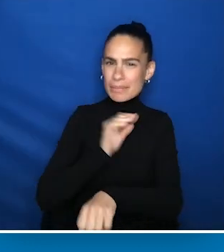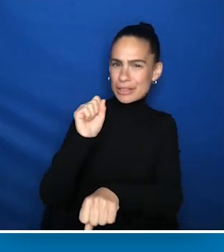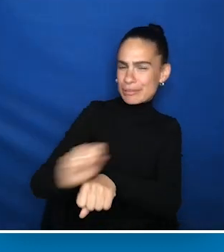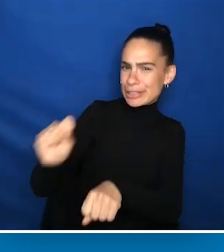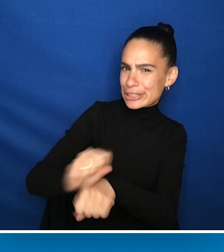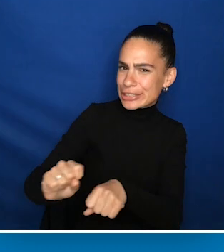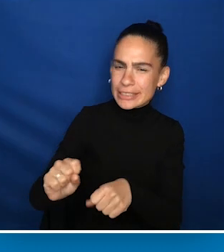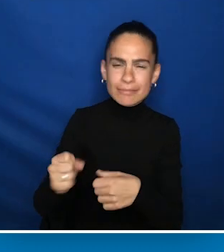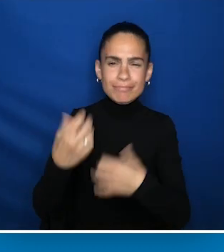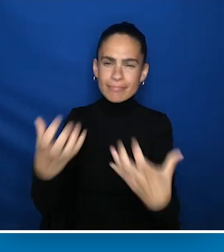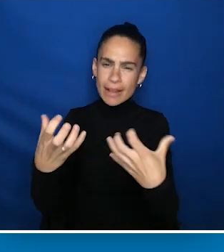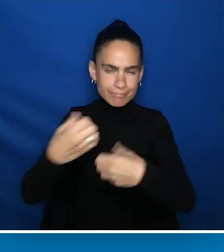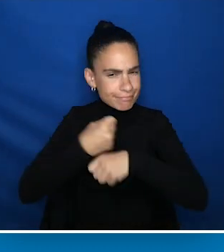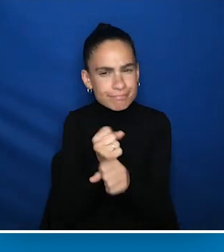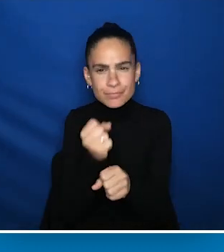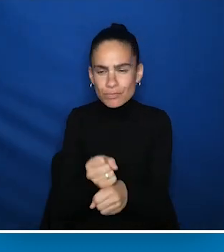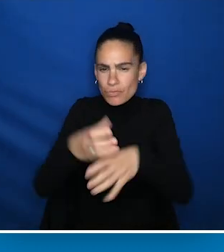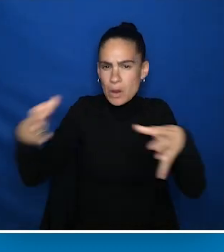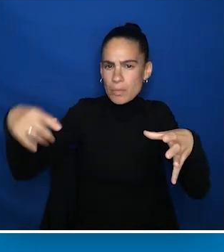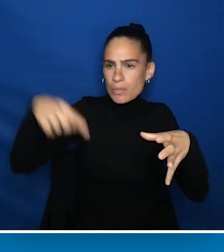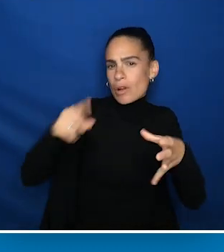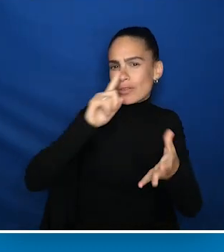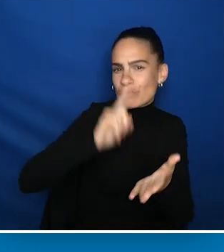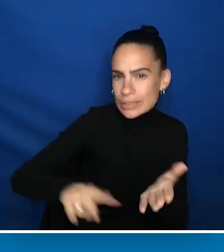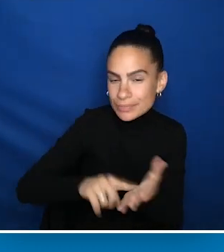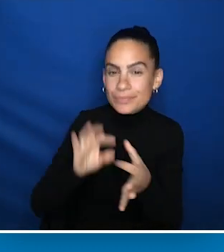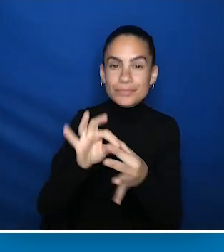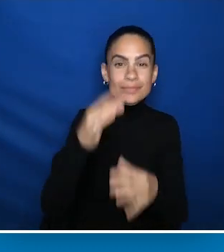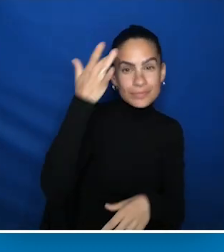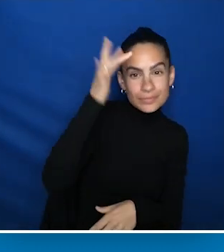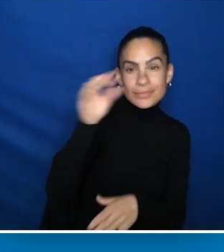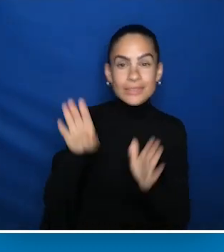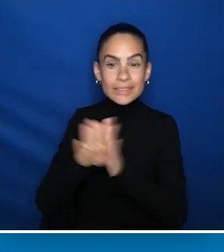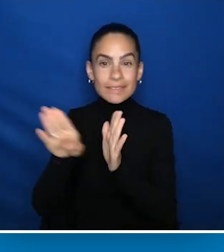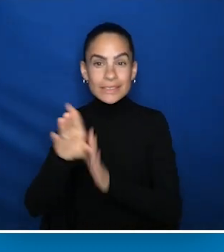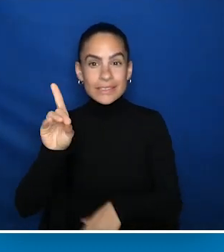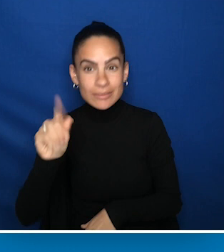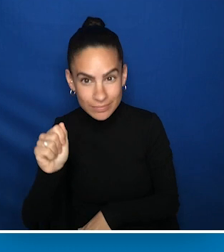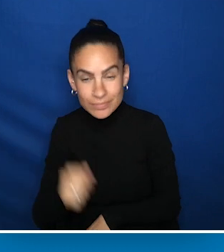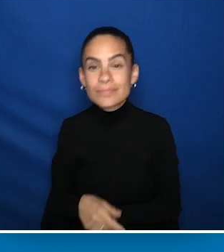portfolio related to intellectual and developmental disabilities. As of February this year, PCORI has funded